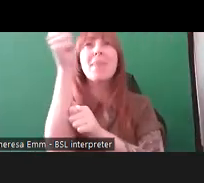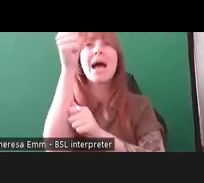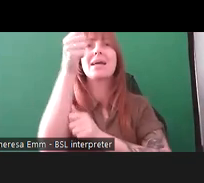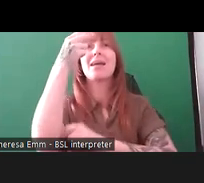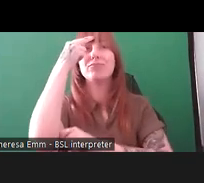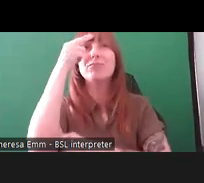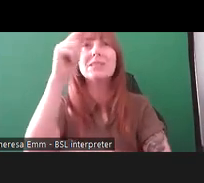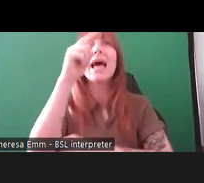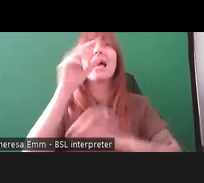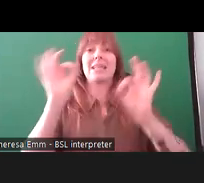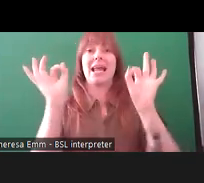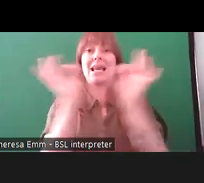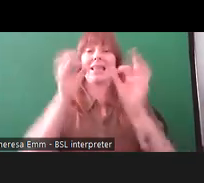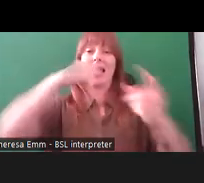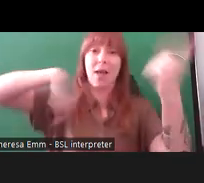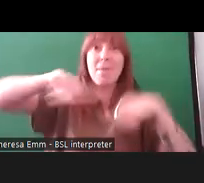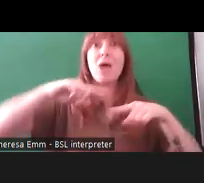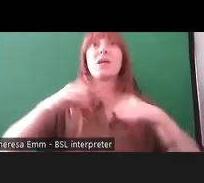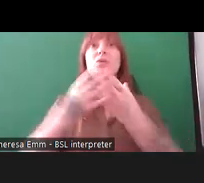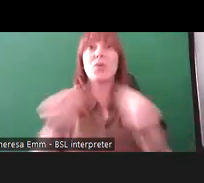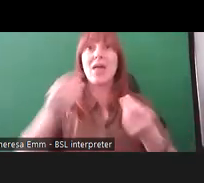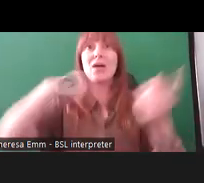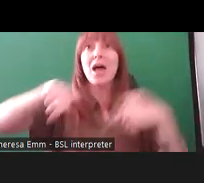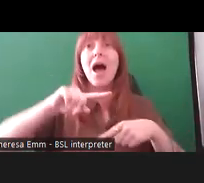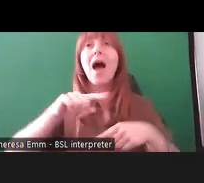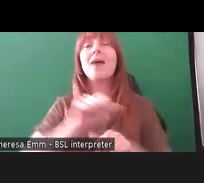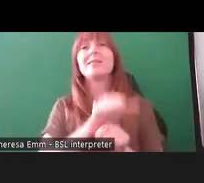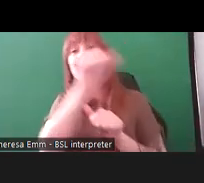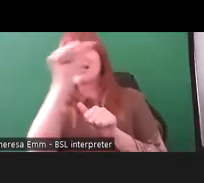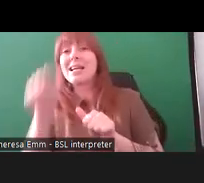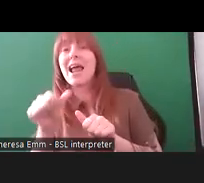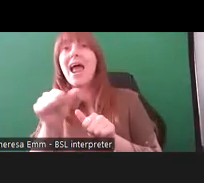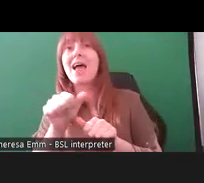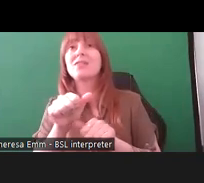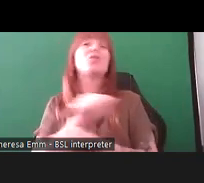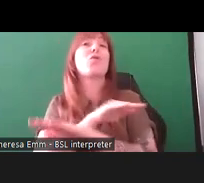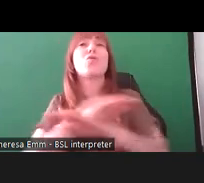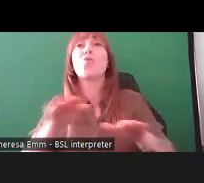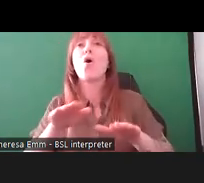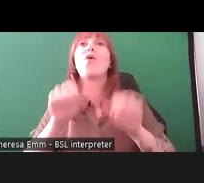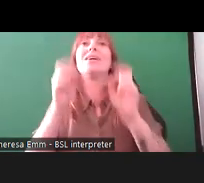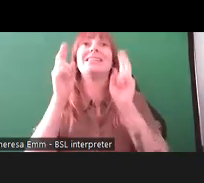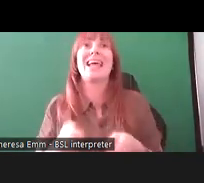that's from Manchester DPAC. There's a 'Not Dead Yet UK' banner there as well. There also is a